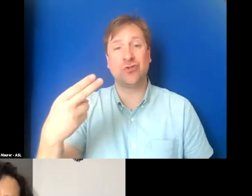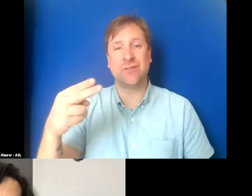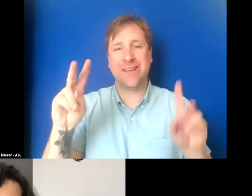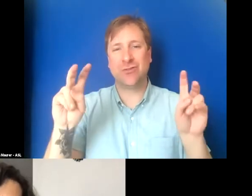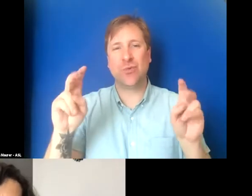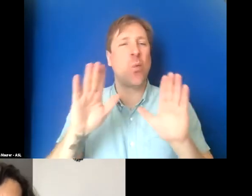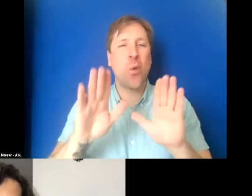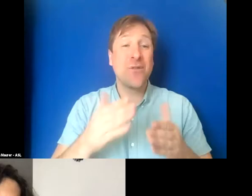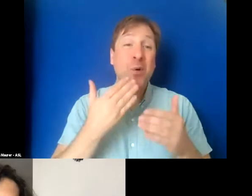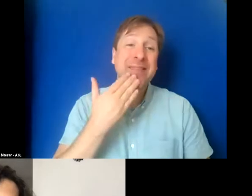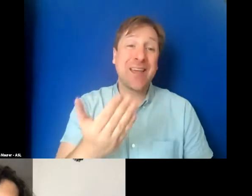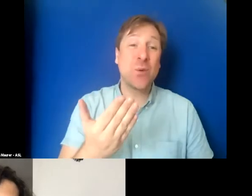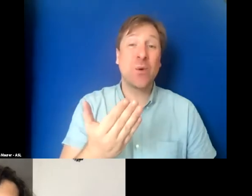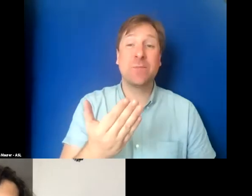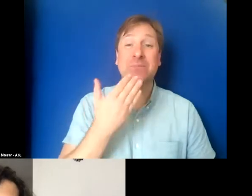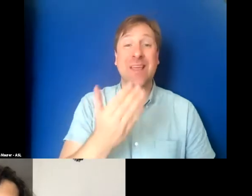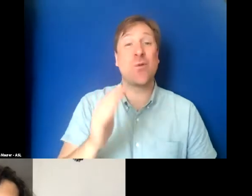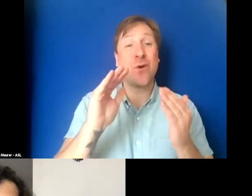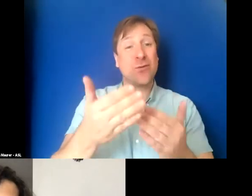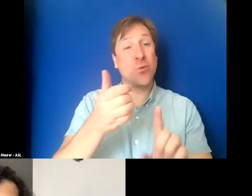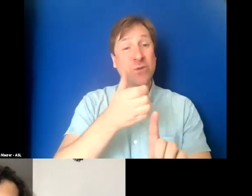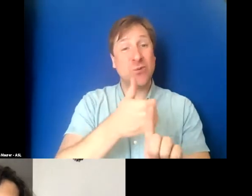Well, thank you for introducing yourself